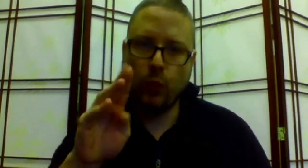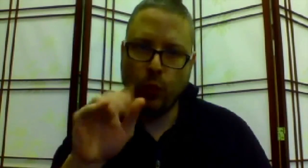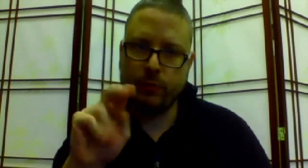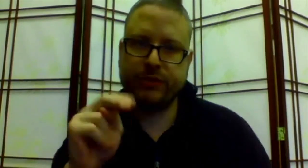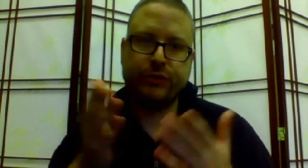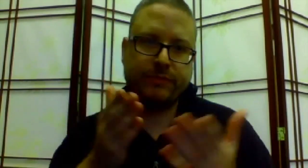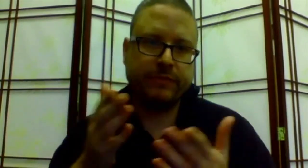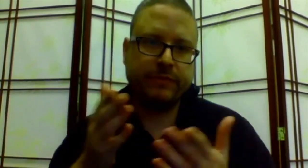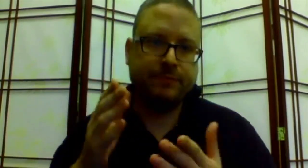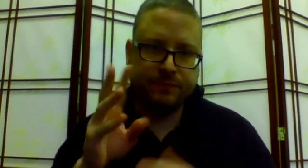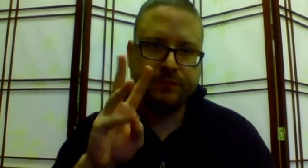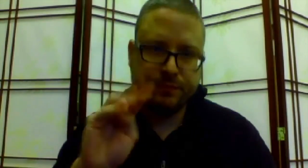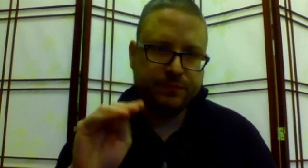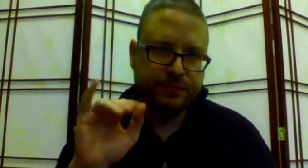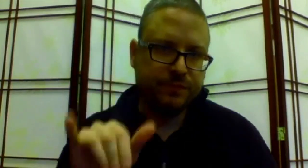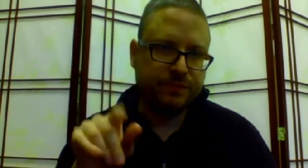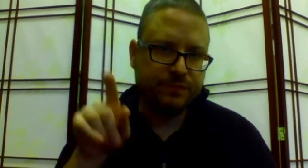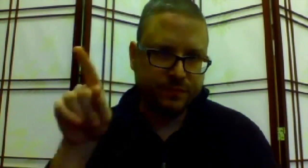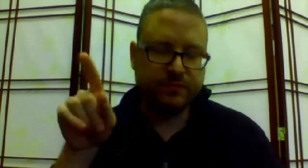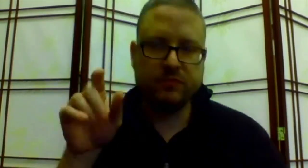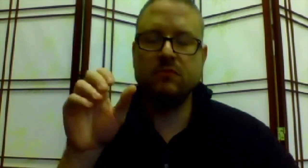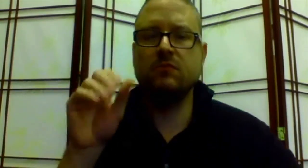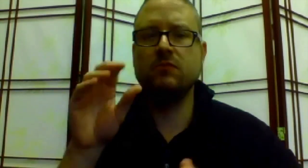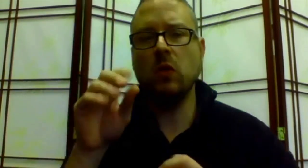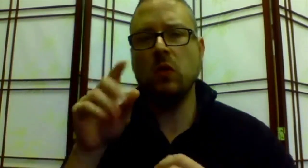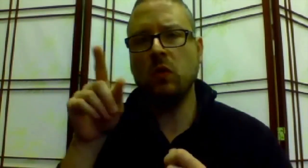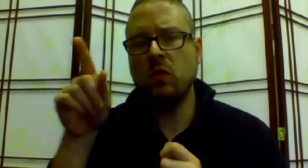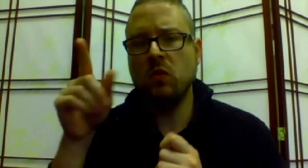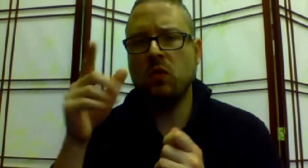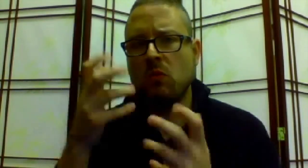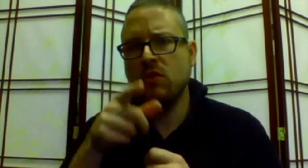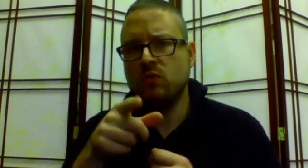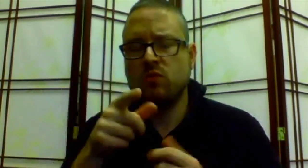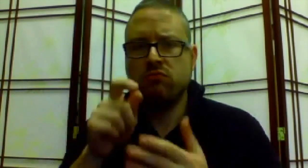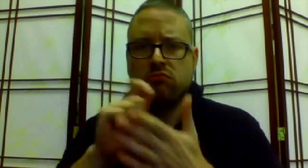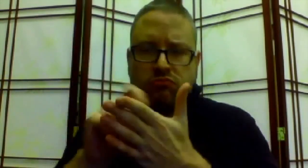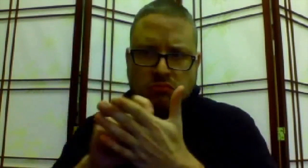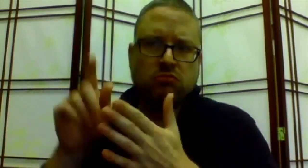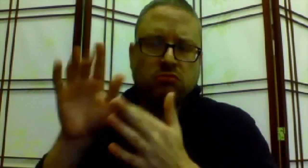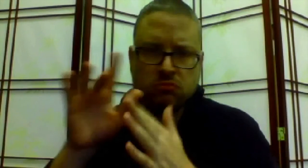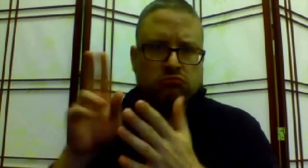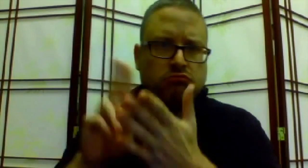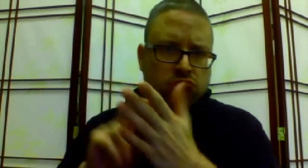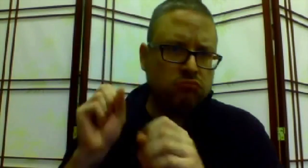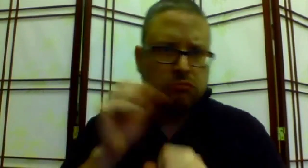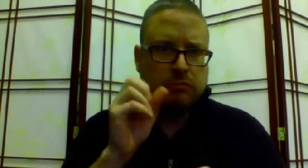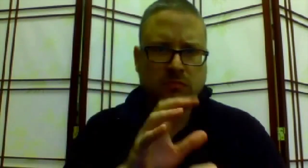for the Ways and Means Human Services Committee. You will want to address it to them, sign it, and send it in.